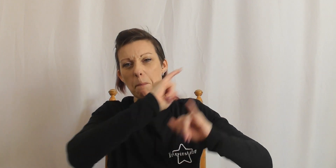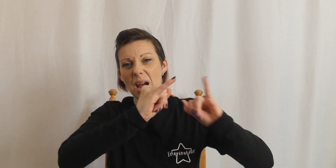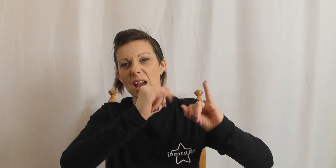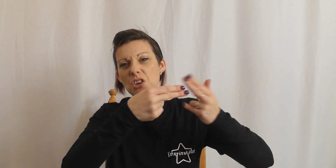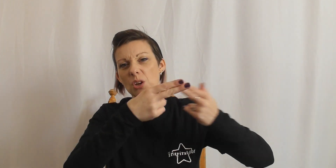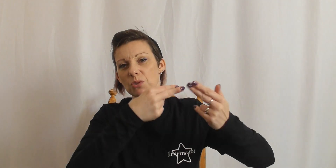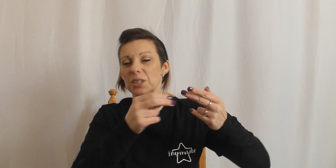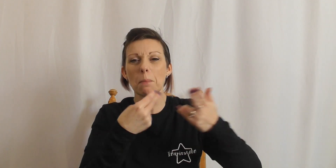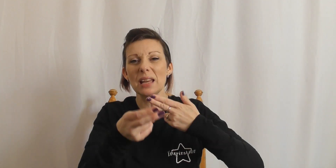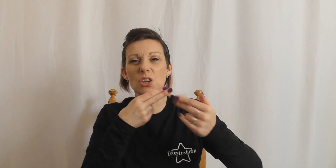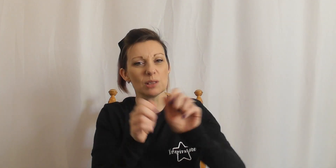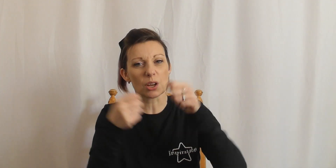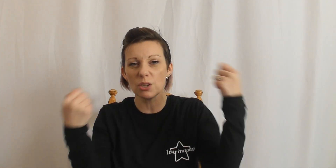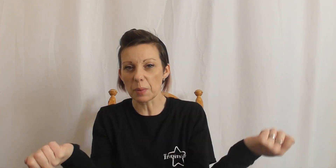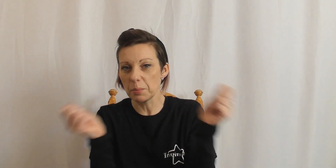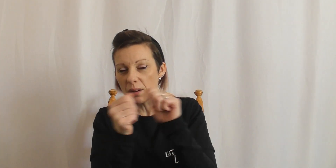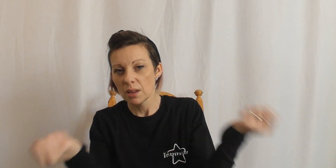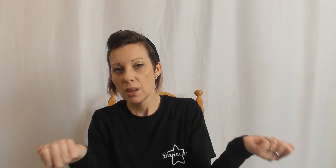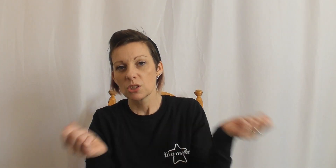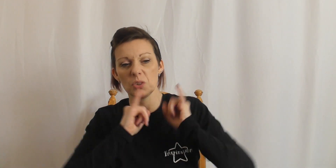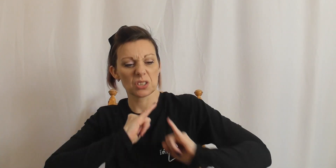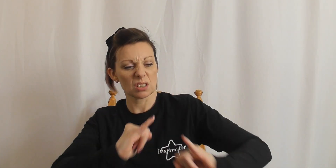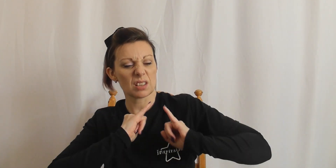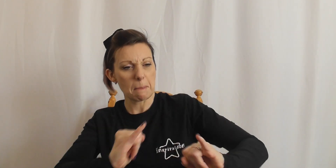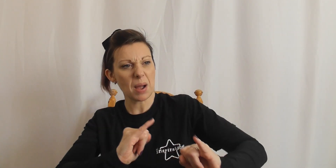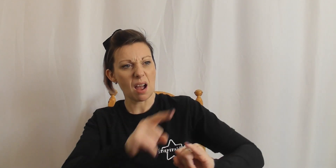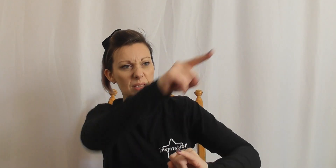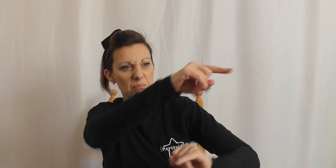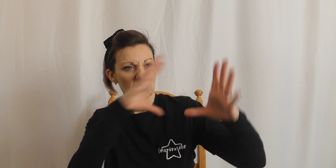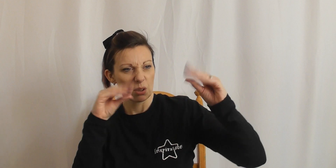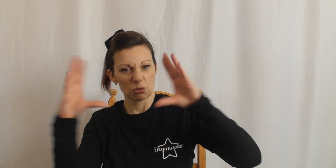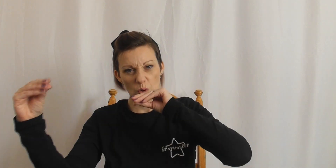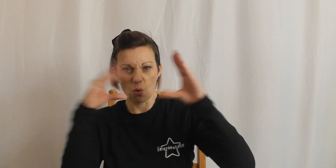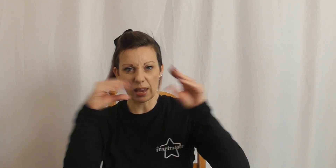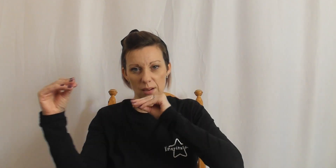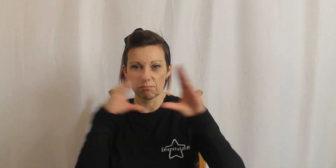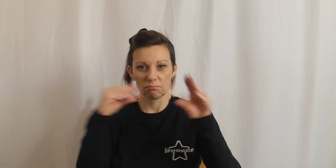bad news. We don't mean news like a newspaper. So we're just going to say bad talking.